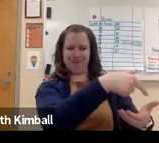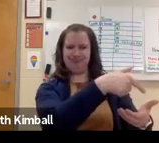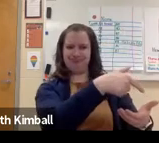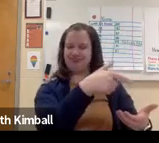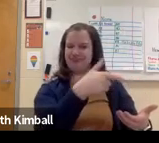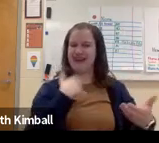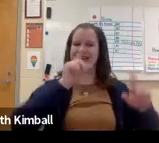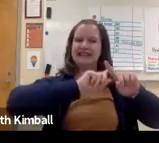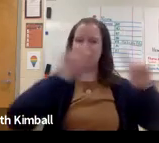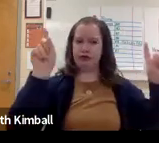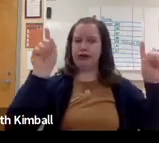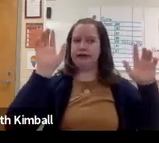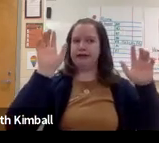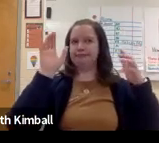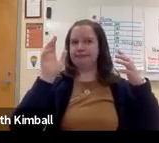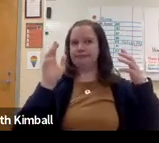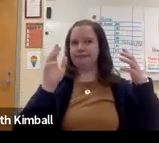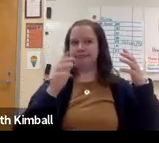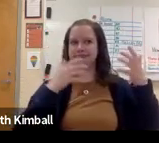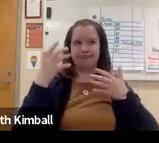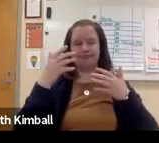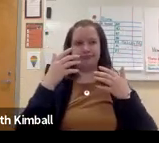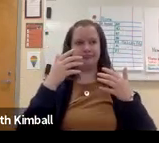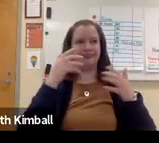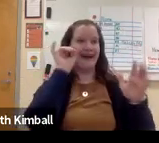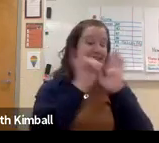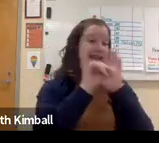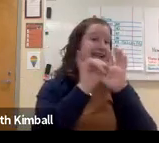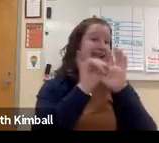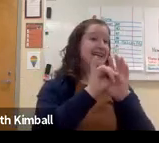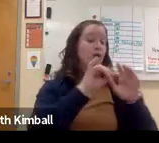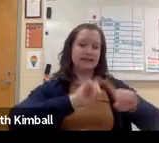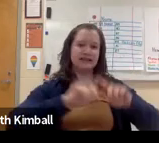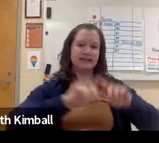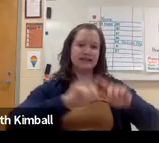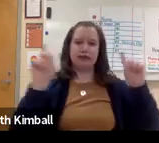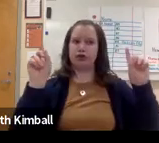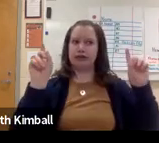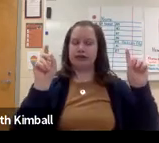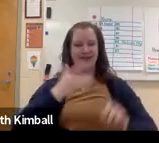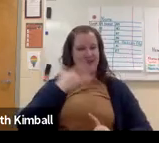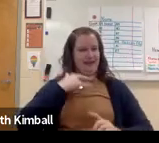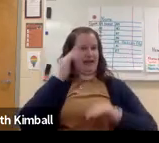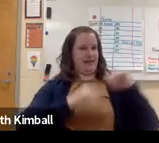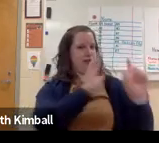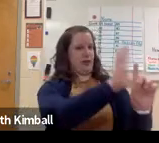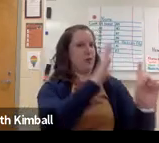When a deaf child is born, they have a different identity